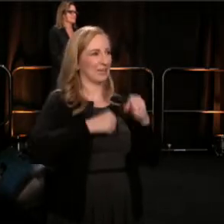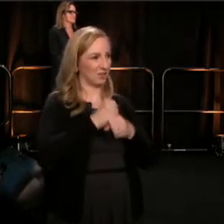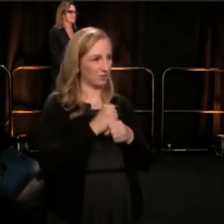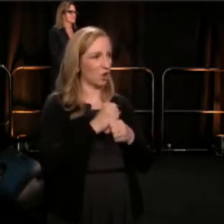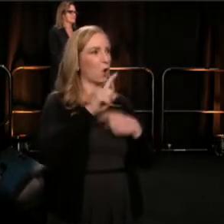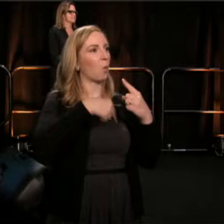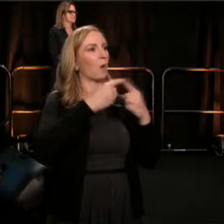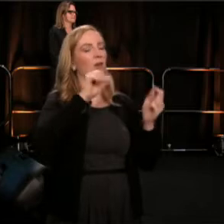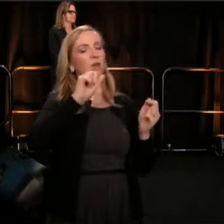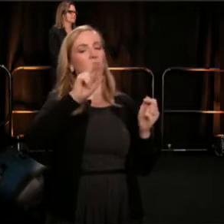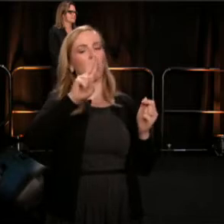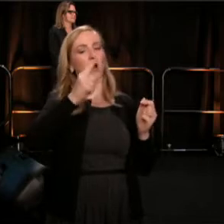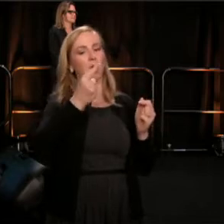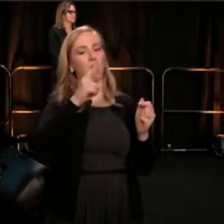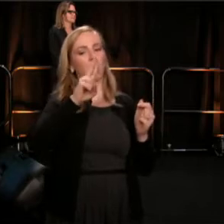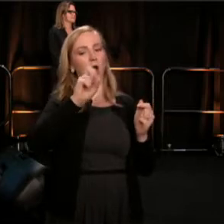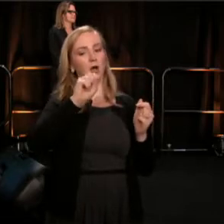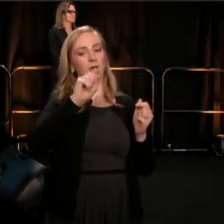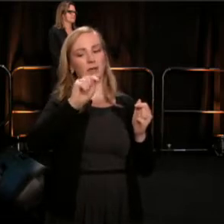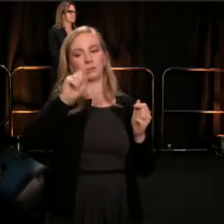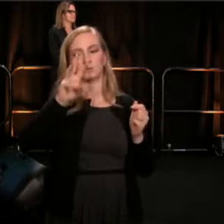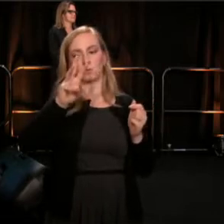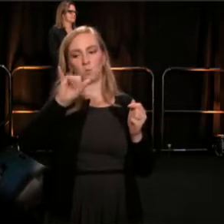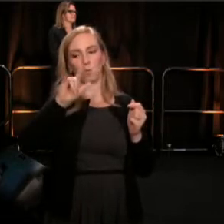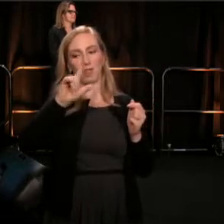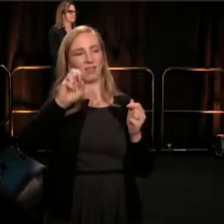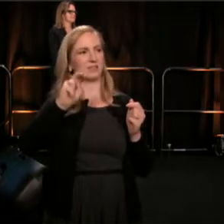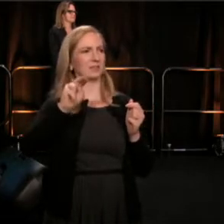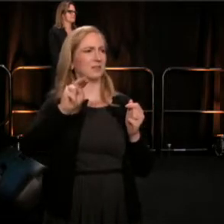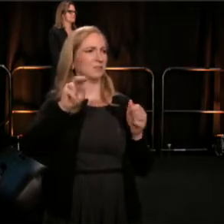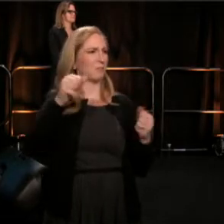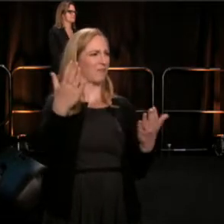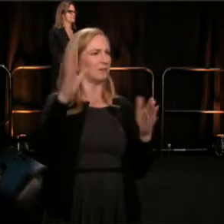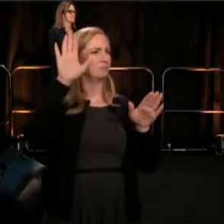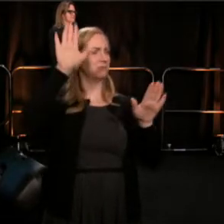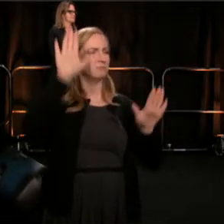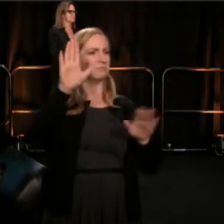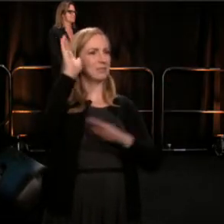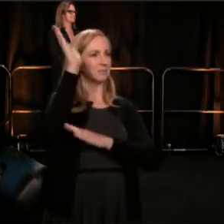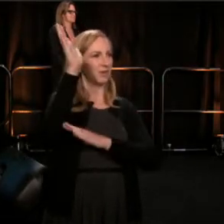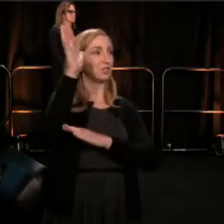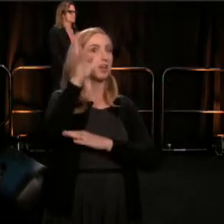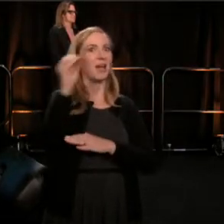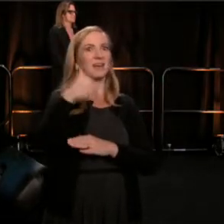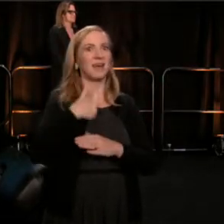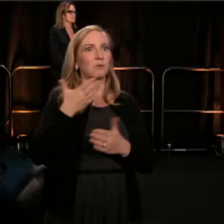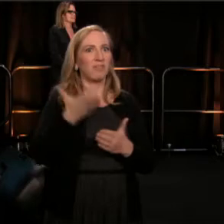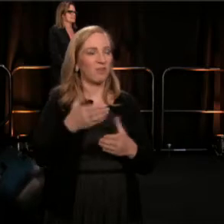And as Lin Manuel Miranda said, "I got to be in the room, where it happens."